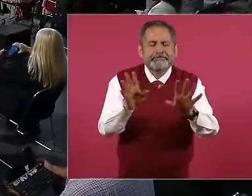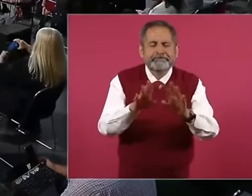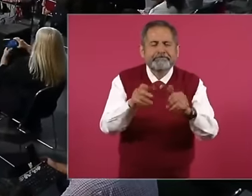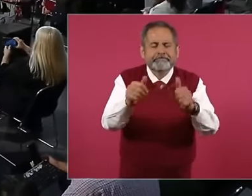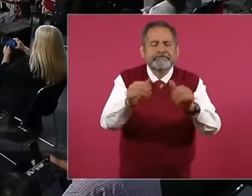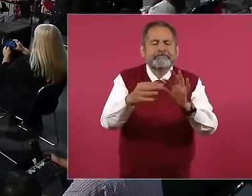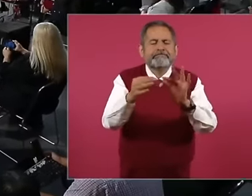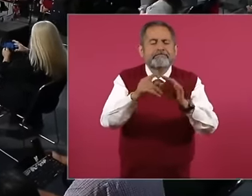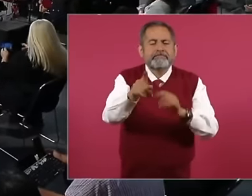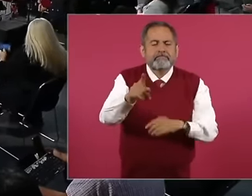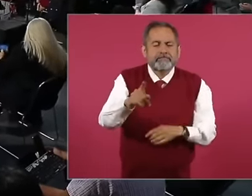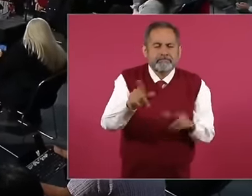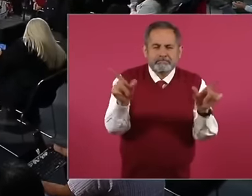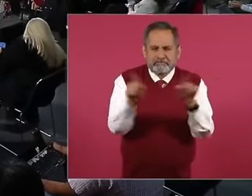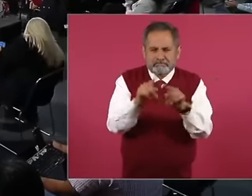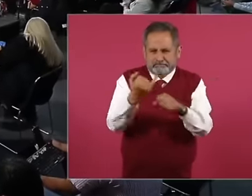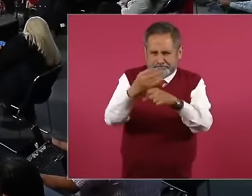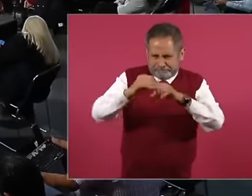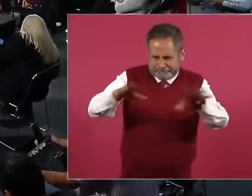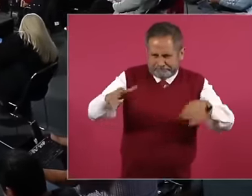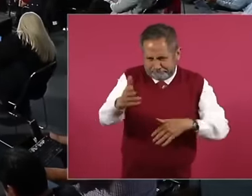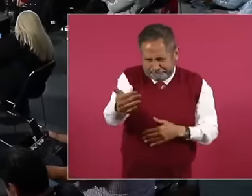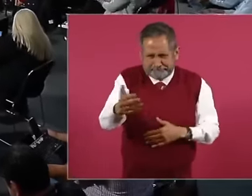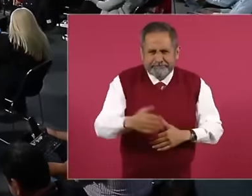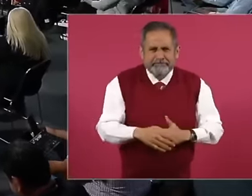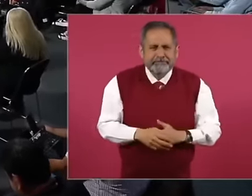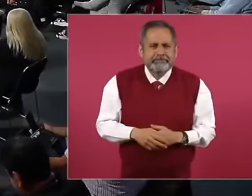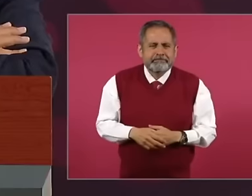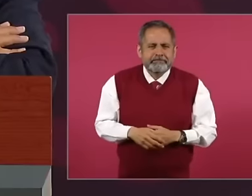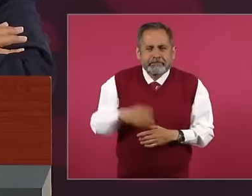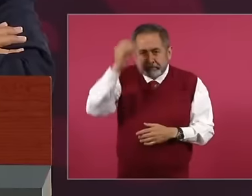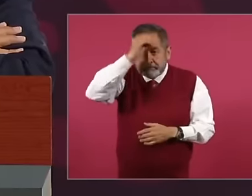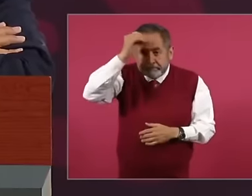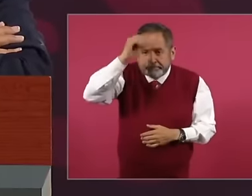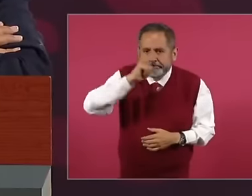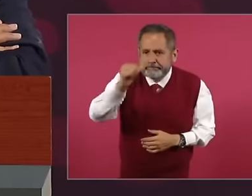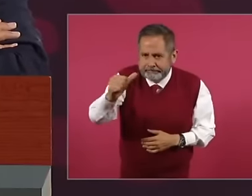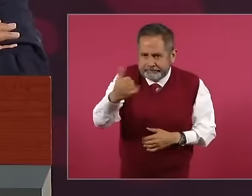more. If we already inform ourselves without an opinion, there is no